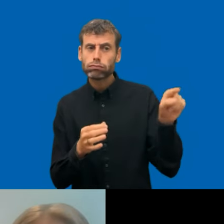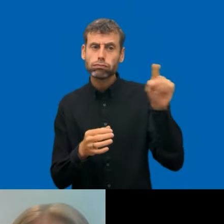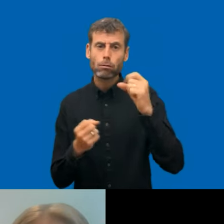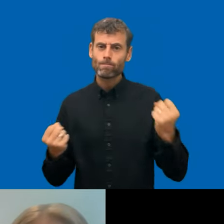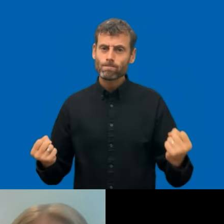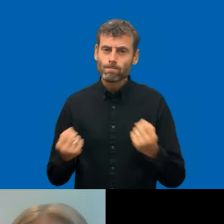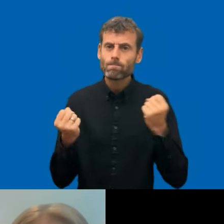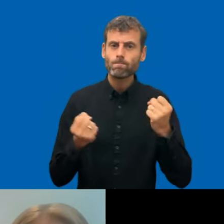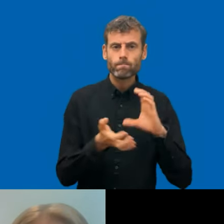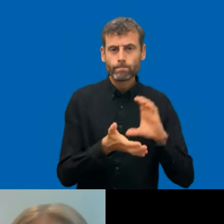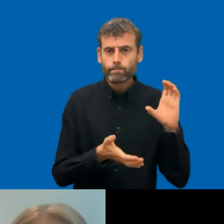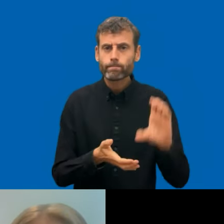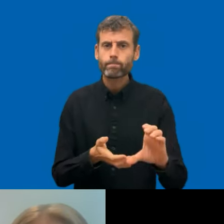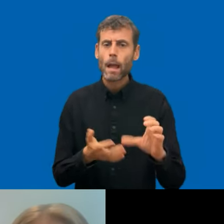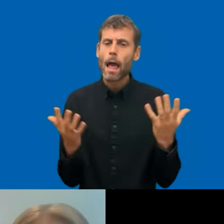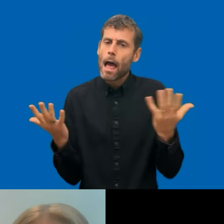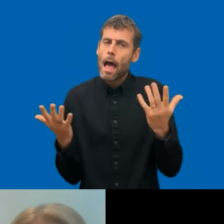That's for anyone in the panel to respond to.